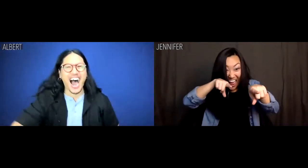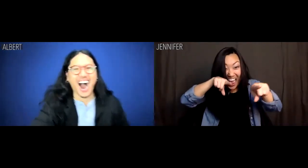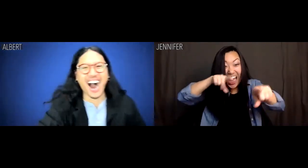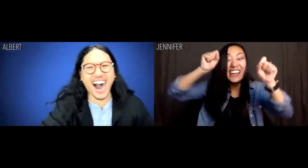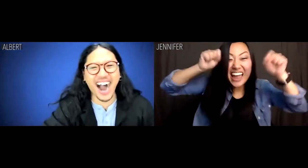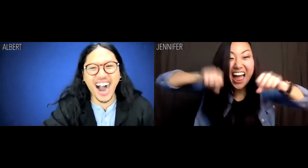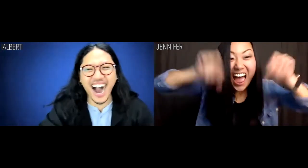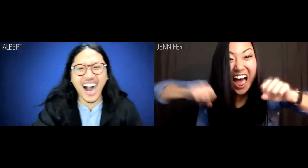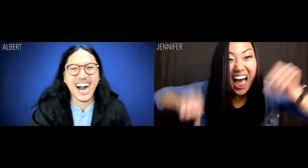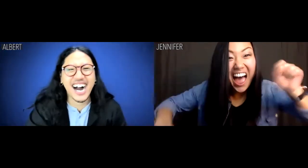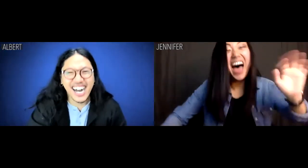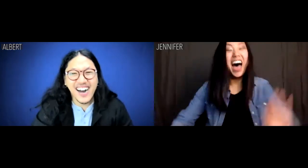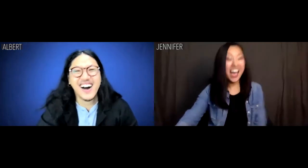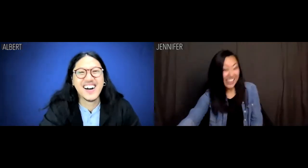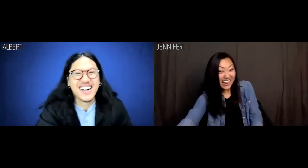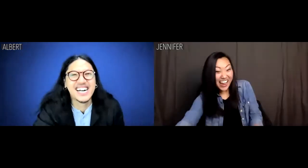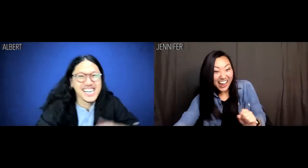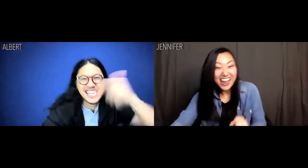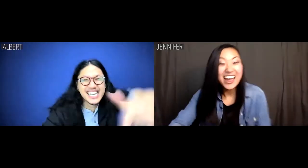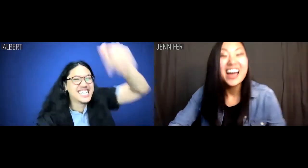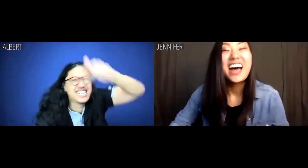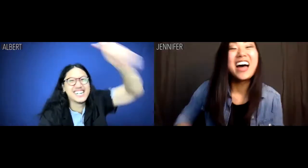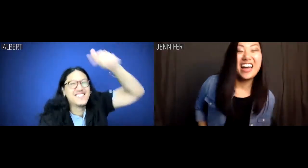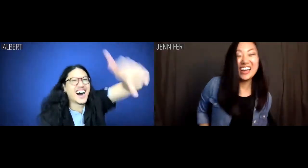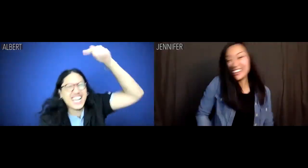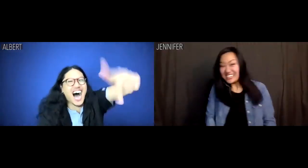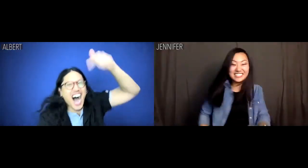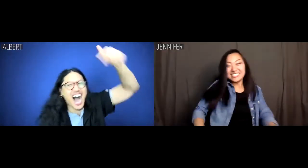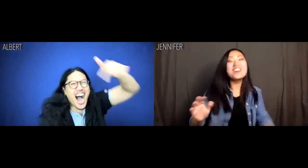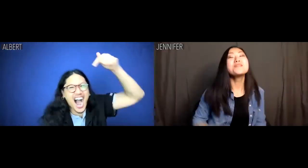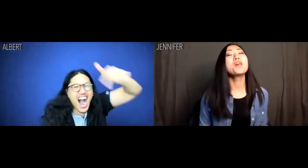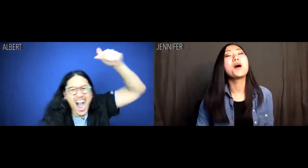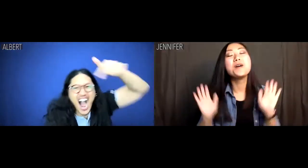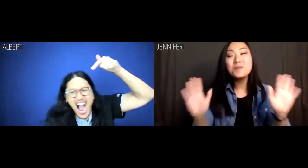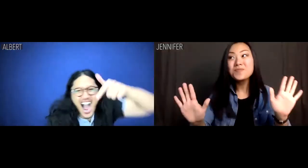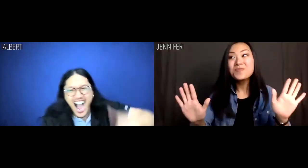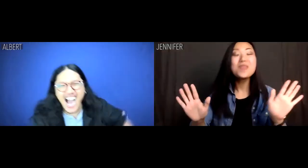Jennifer: Yeeeeaaaaaahhhh. Albert: Hell yeeeeeaaaahhhhhh!